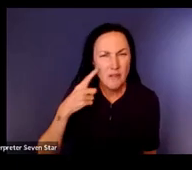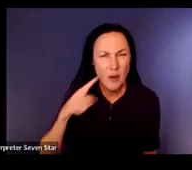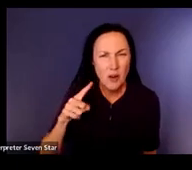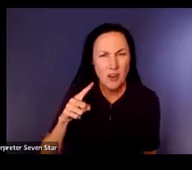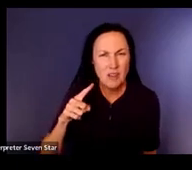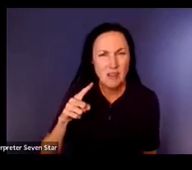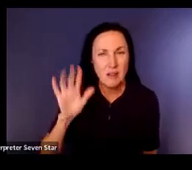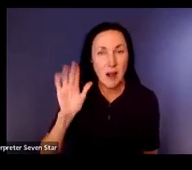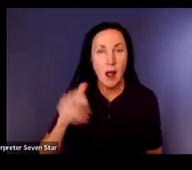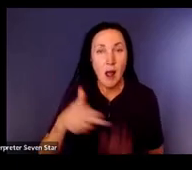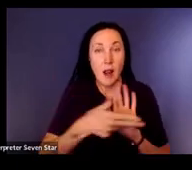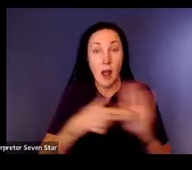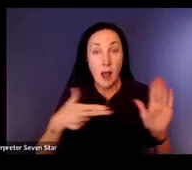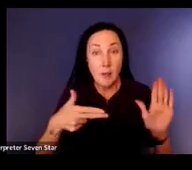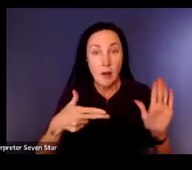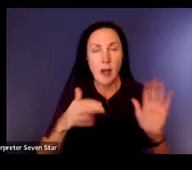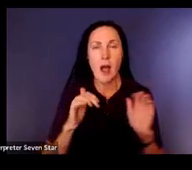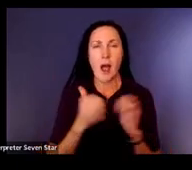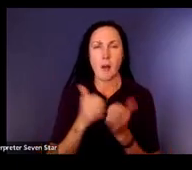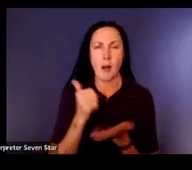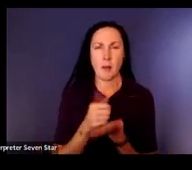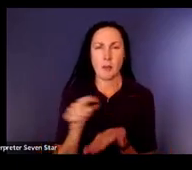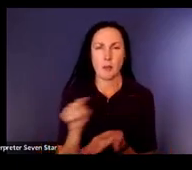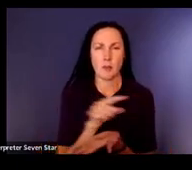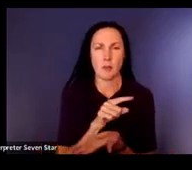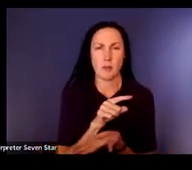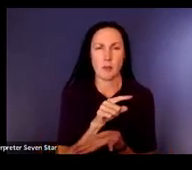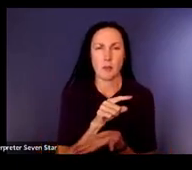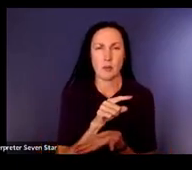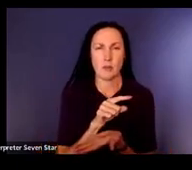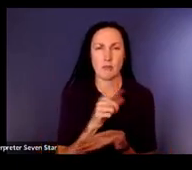too if you couldn't see and hear stuff but that doesn't mean that you really